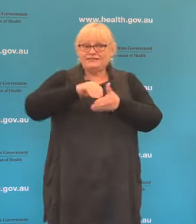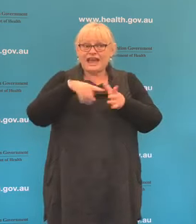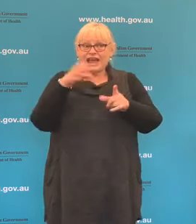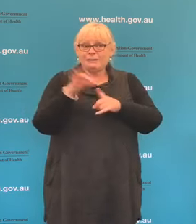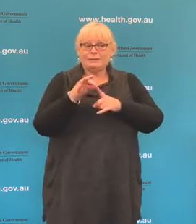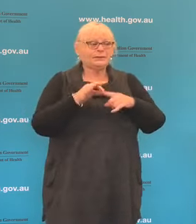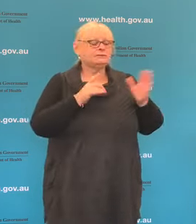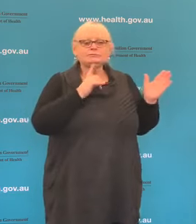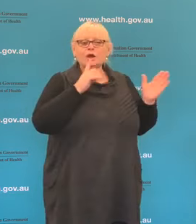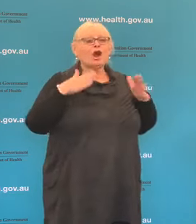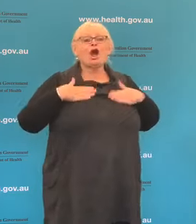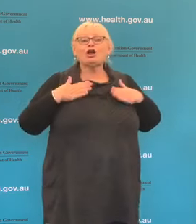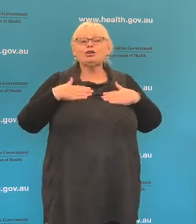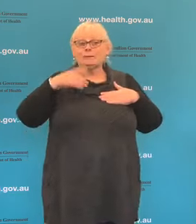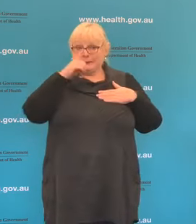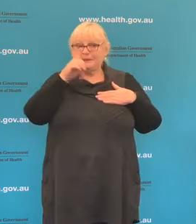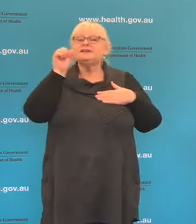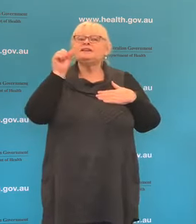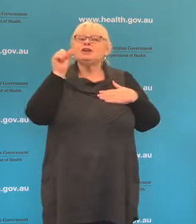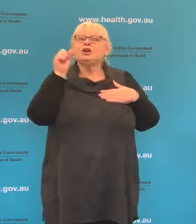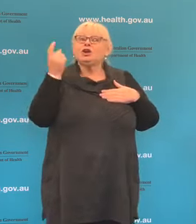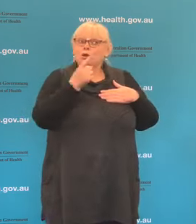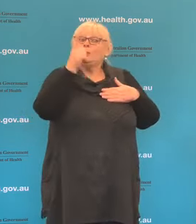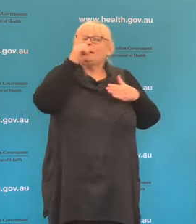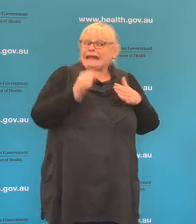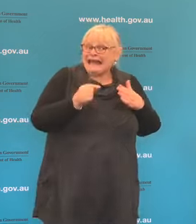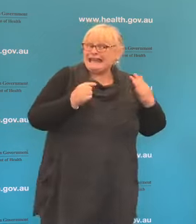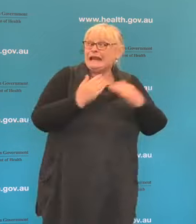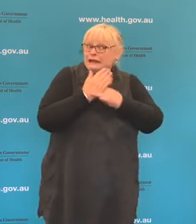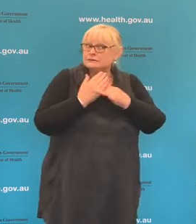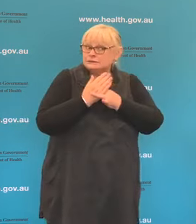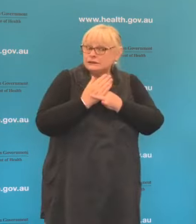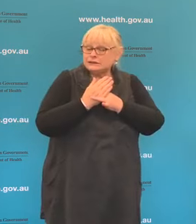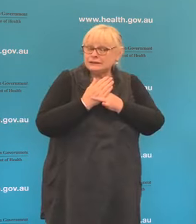Health officials. so the only people who'll be able to access the data will